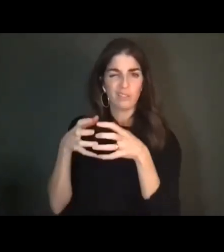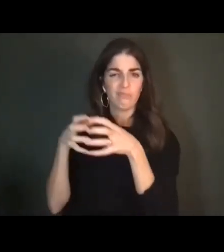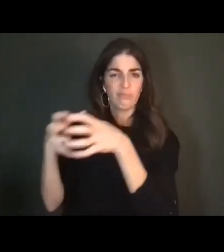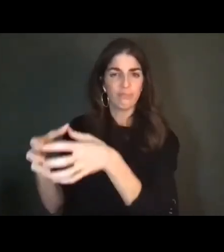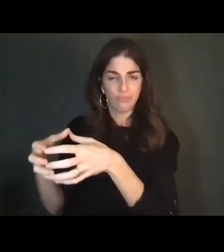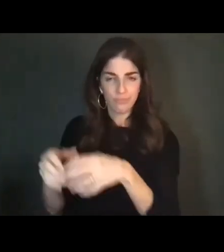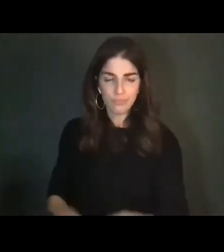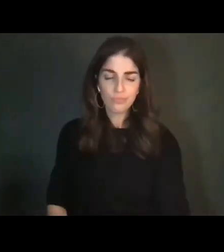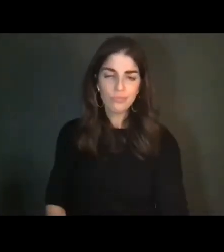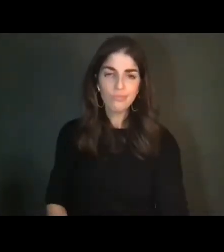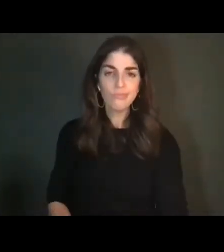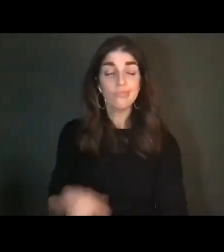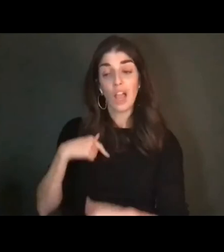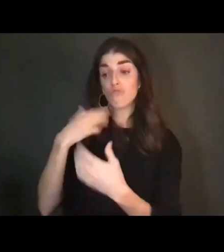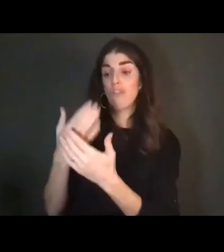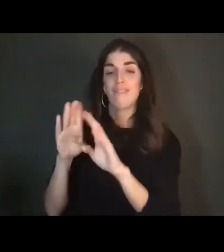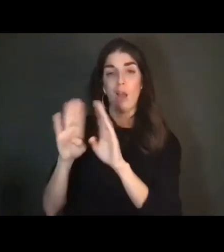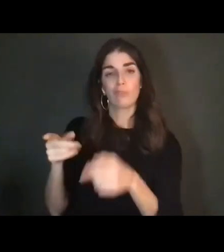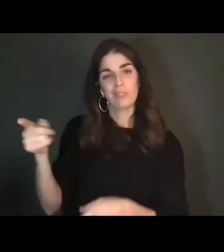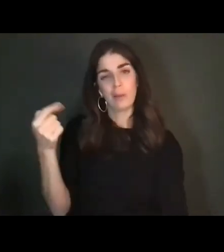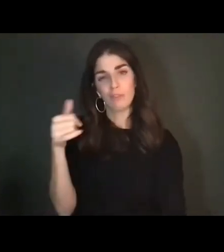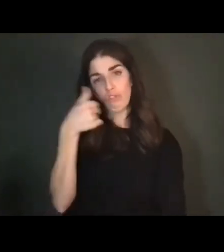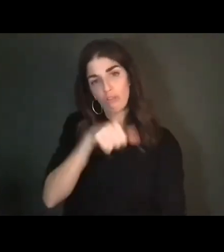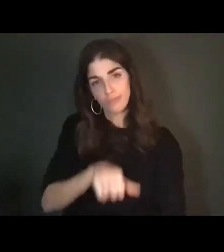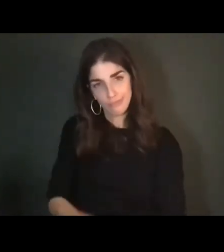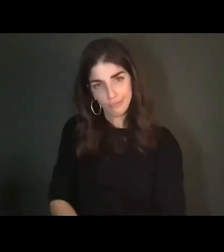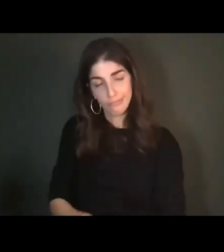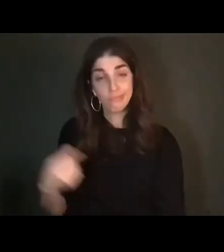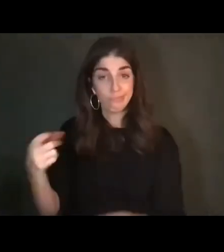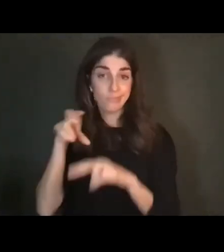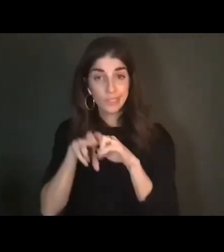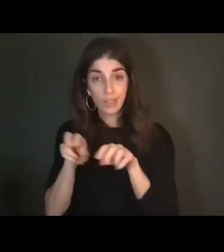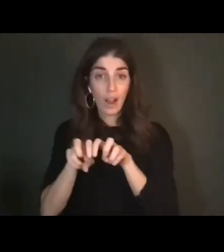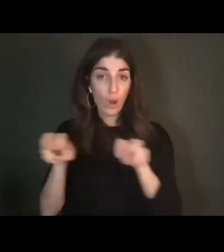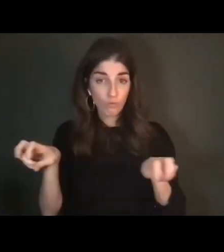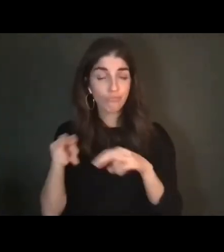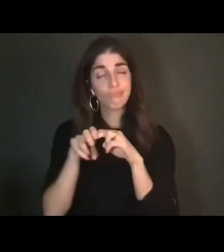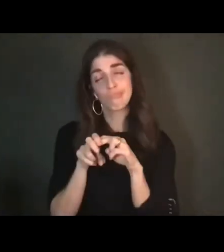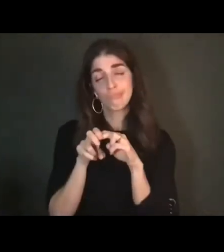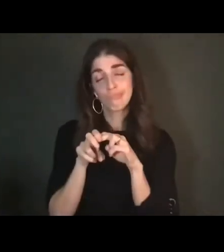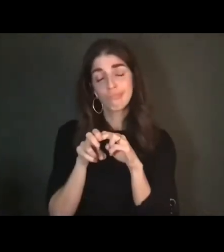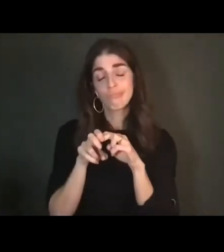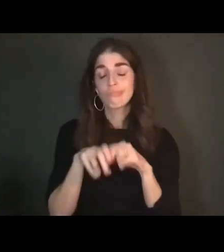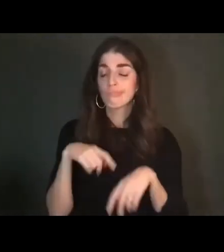sort of drunk. He was sitting on the couch in his room. I, like, go over and say, "Papa,